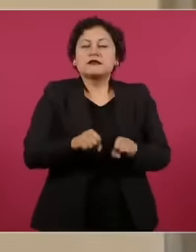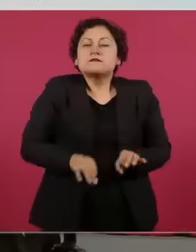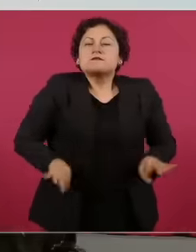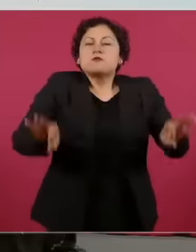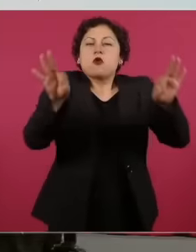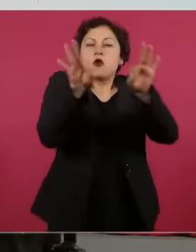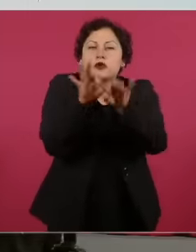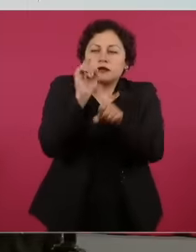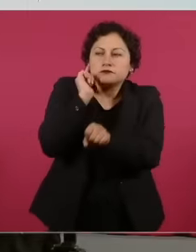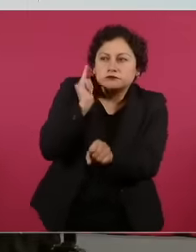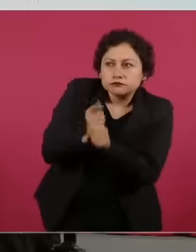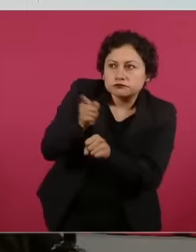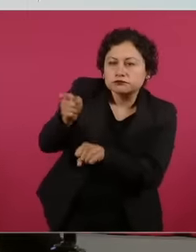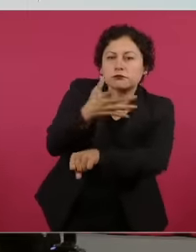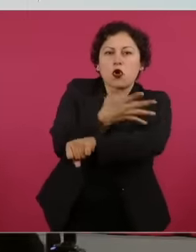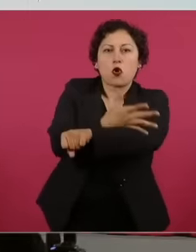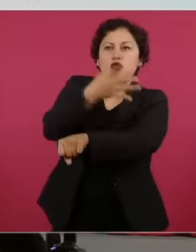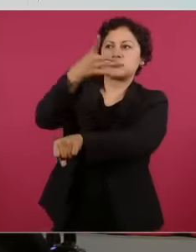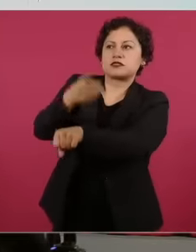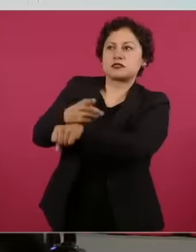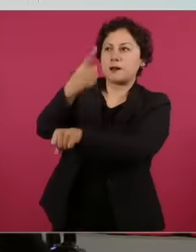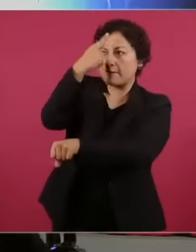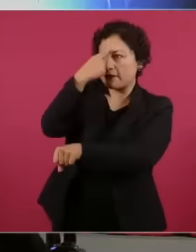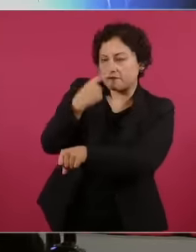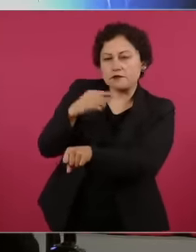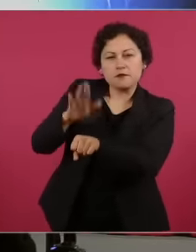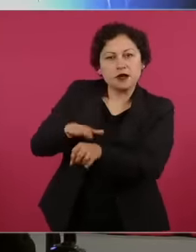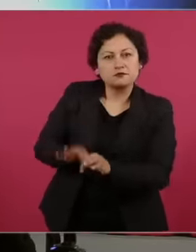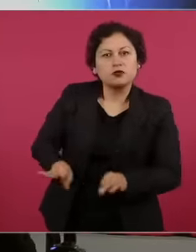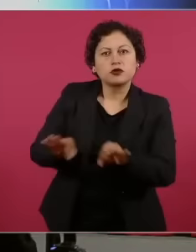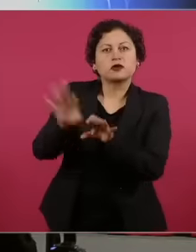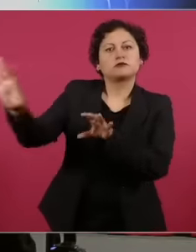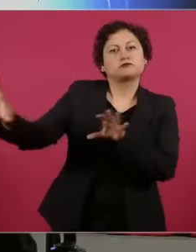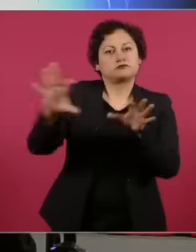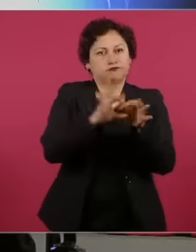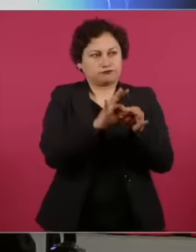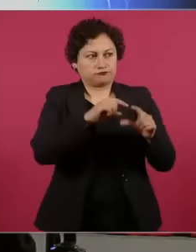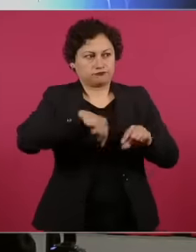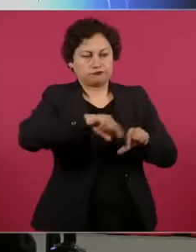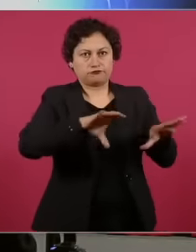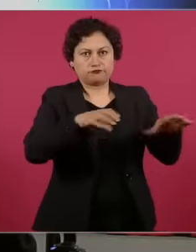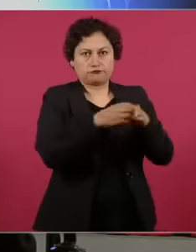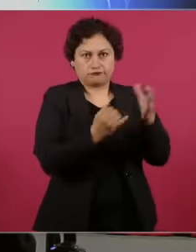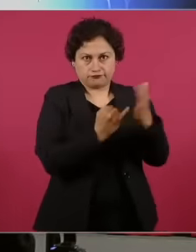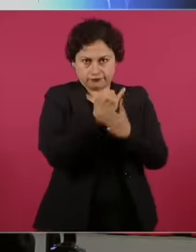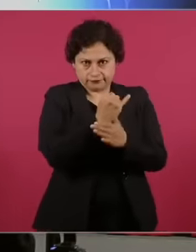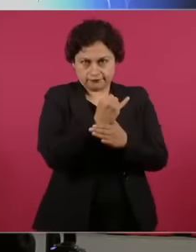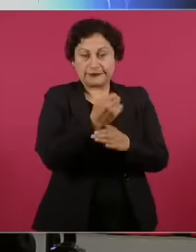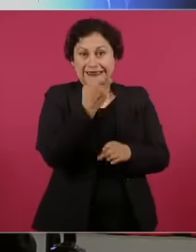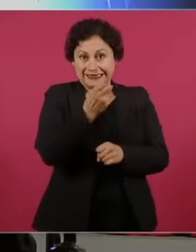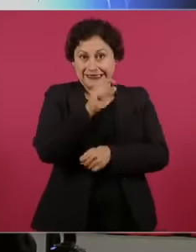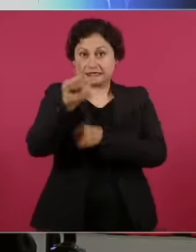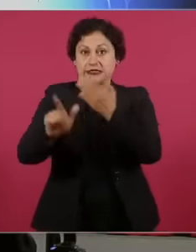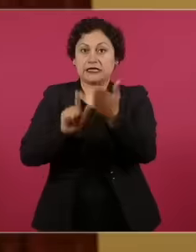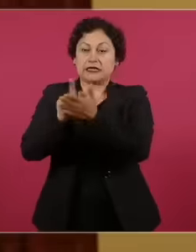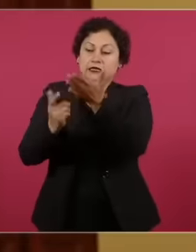This is what Reform number two proposes, a body that monitors the actions of the judges.